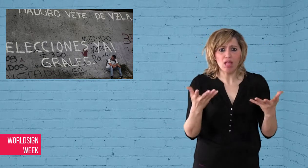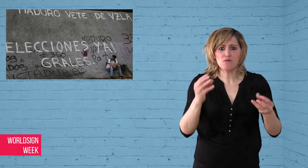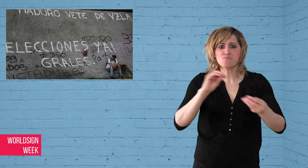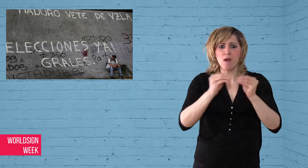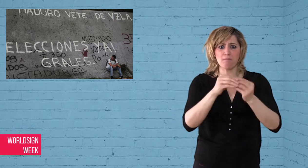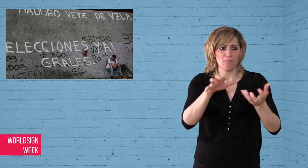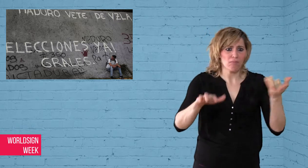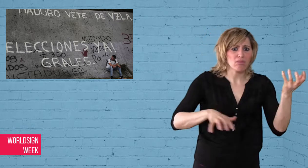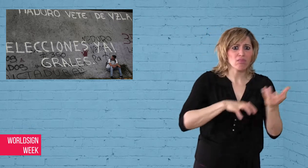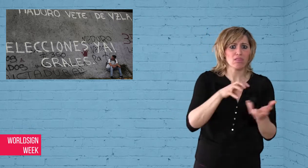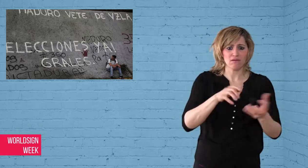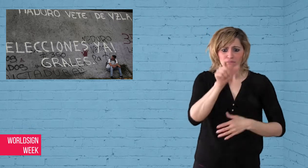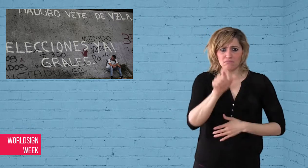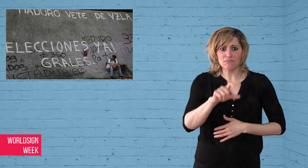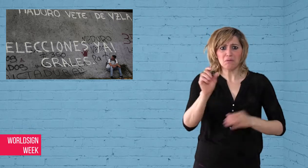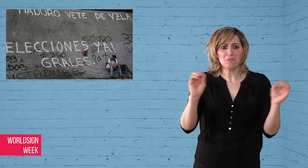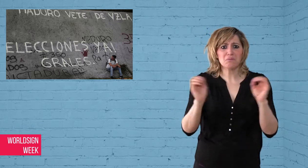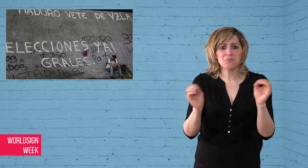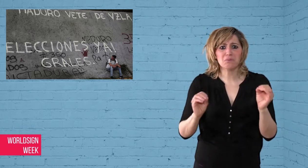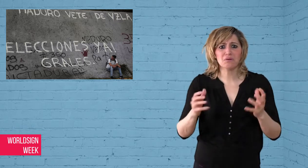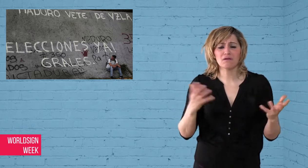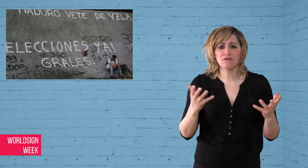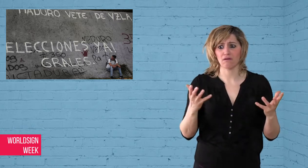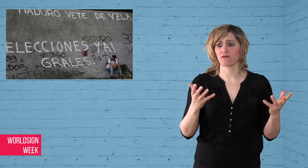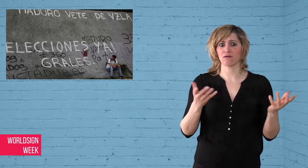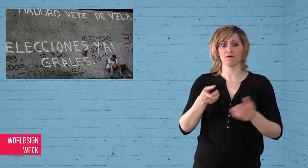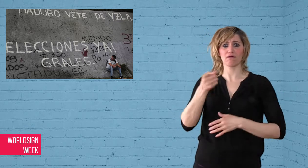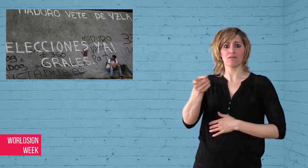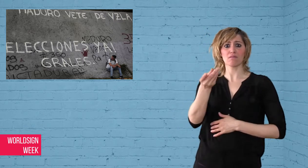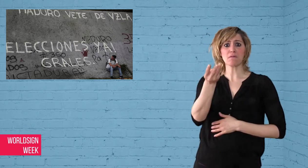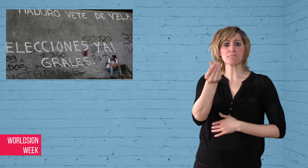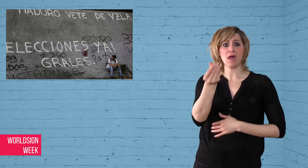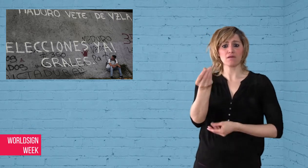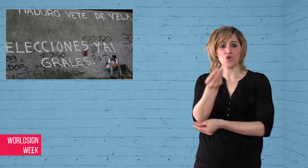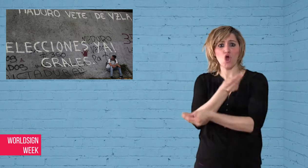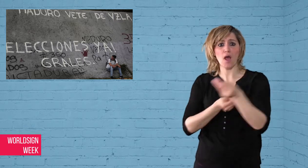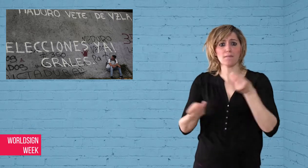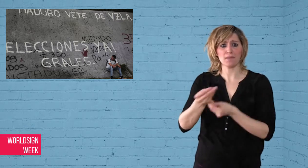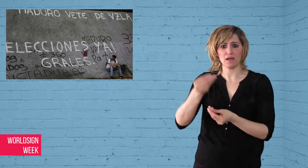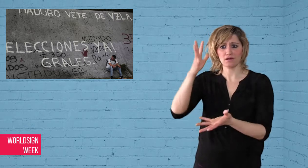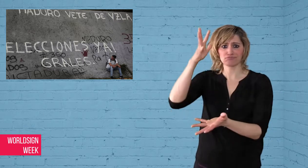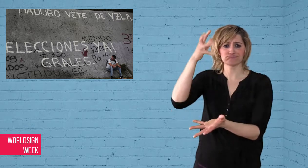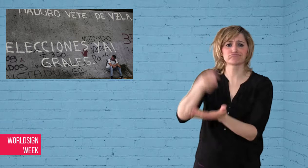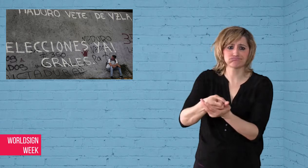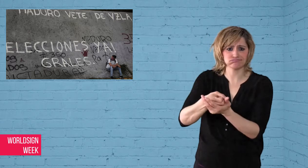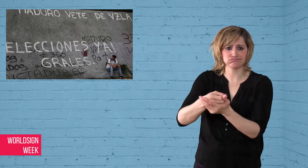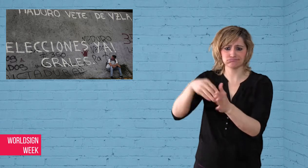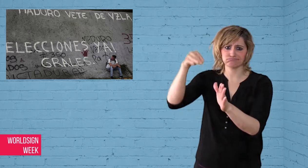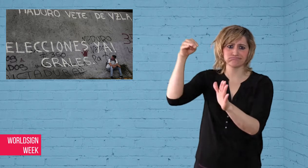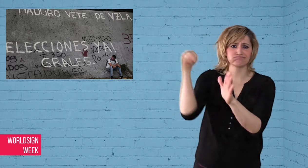crisis, and crashing economy. There